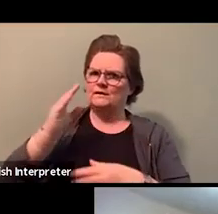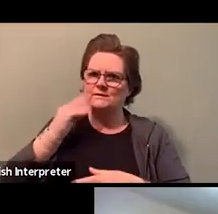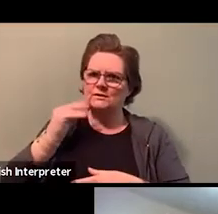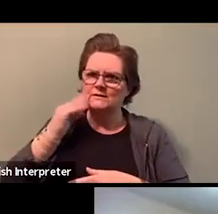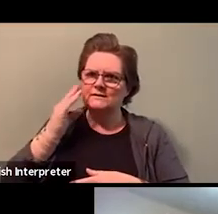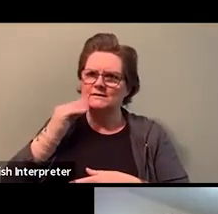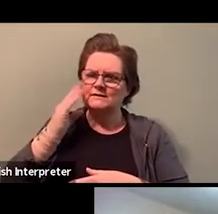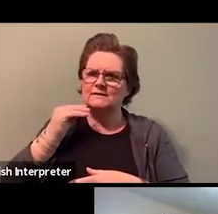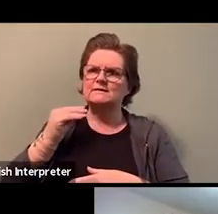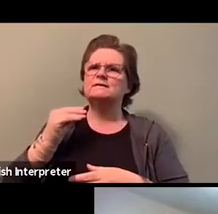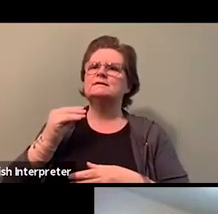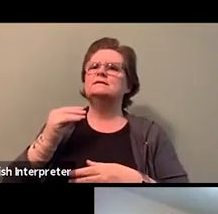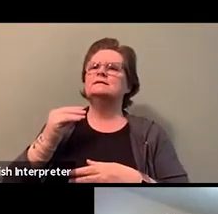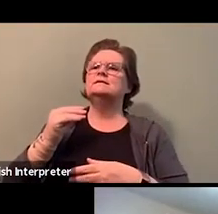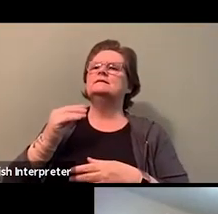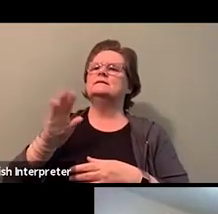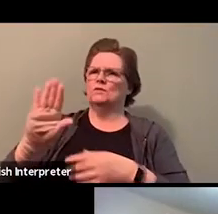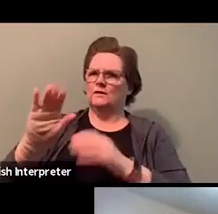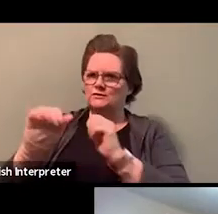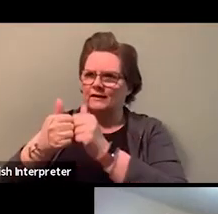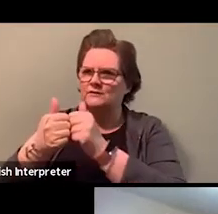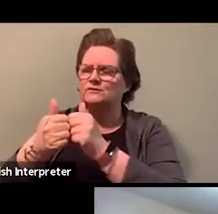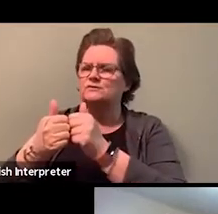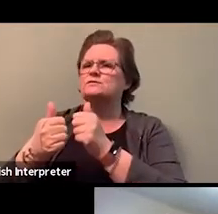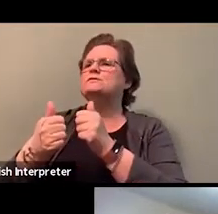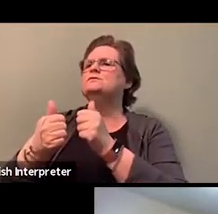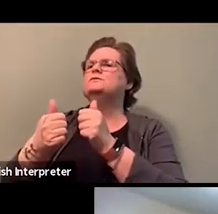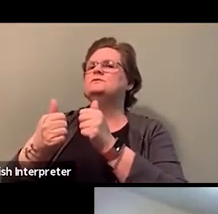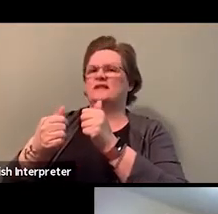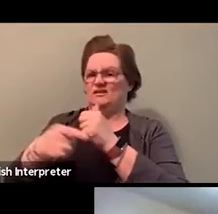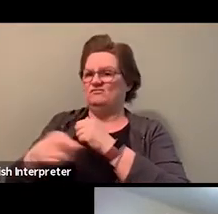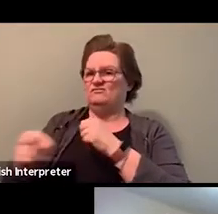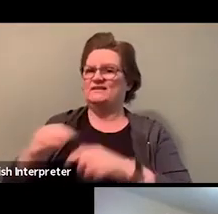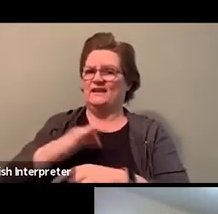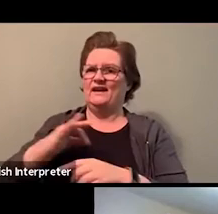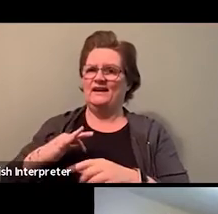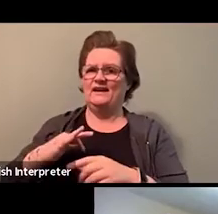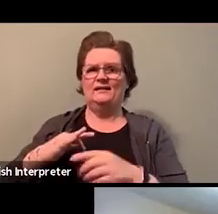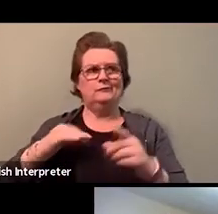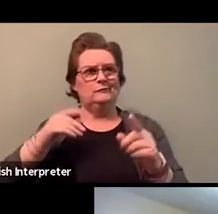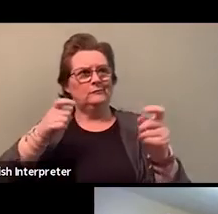you and others face up. We thank you very much for being here. My pleasure.